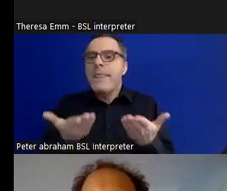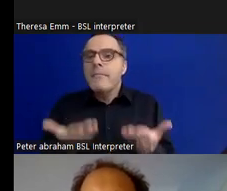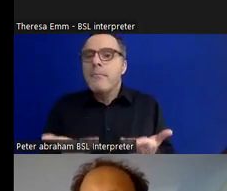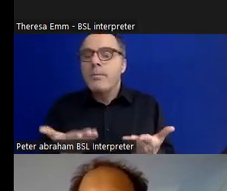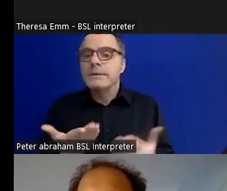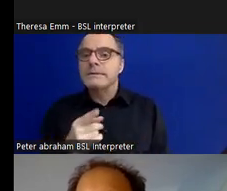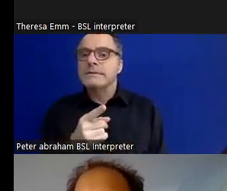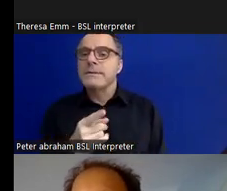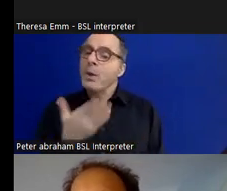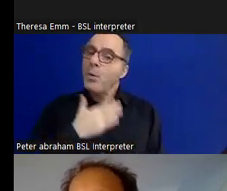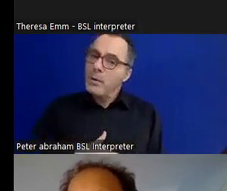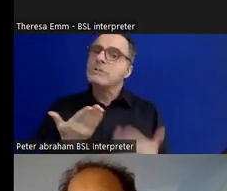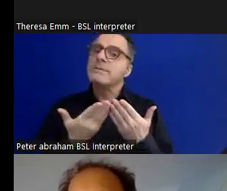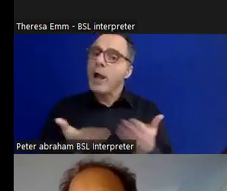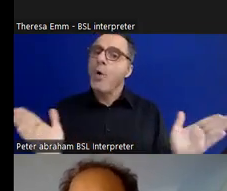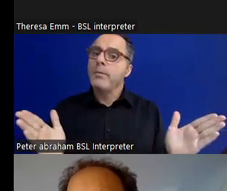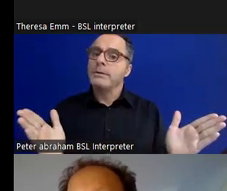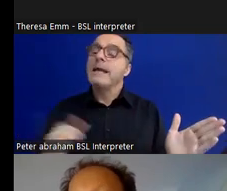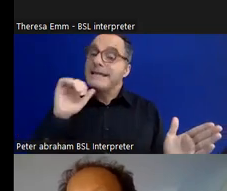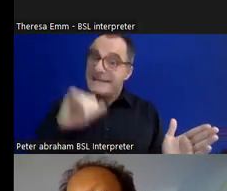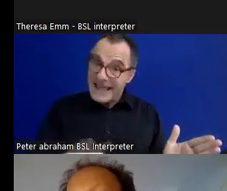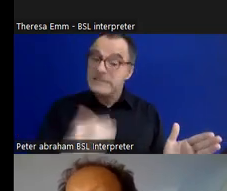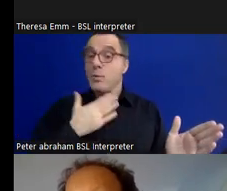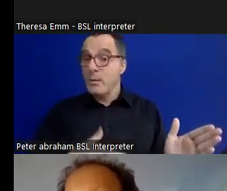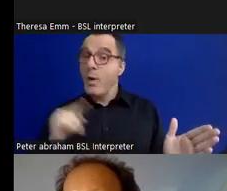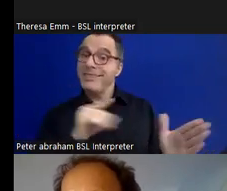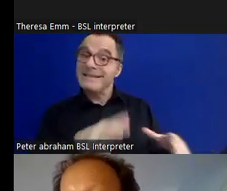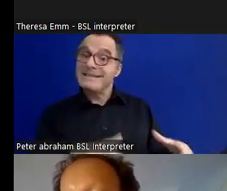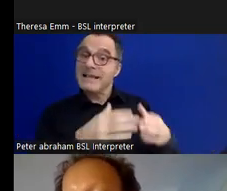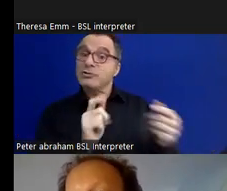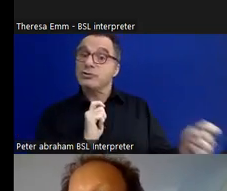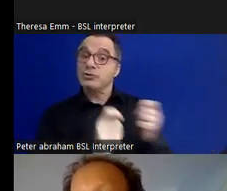be open about wanting to change this section of our main galleries through this project,